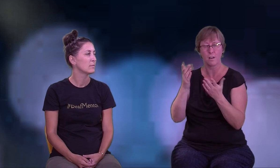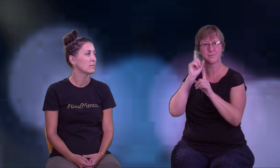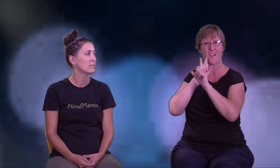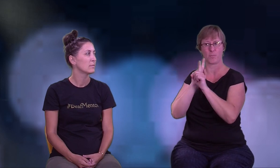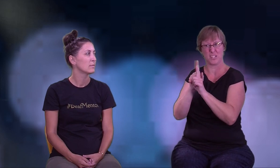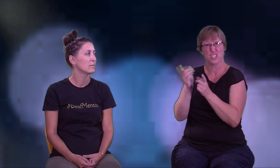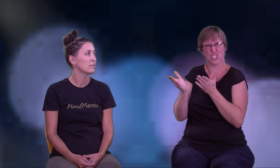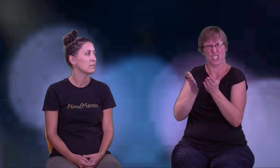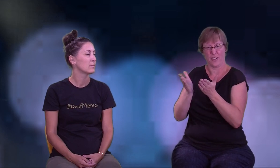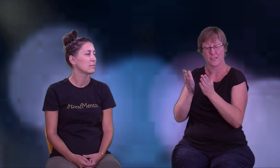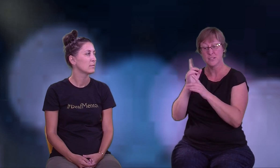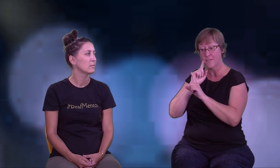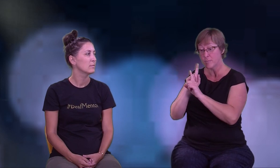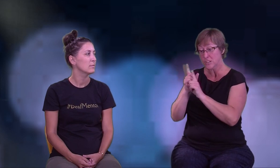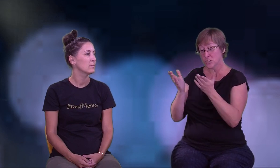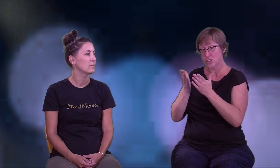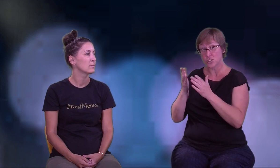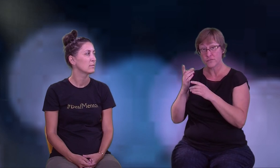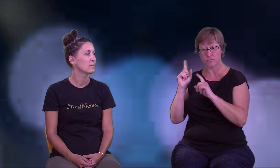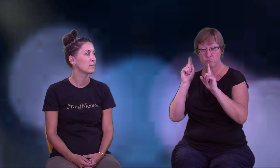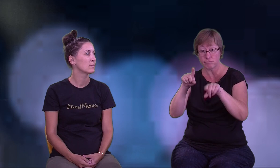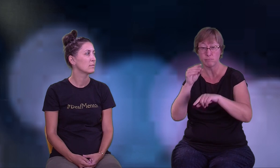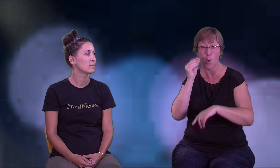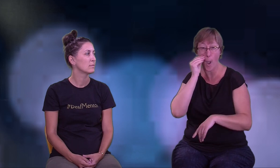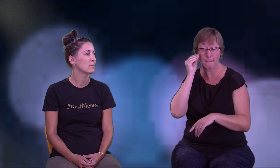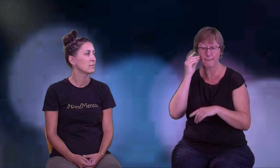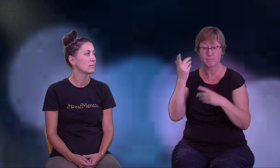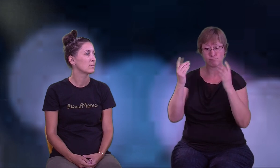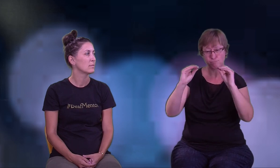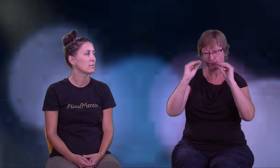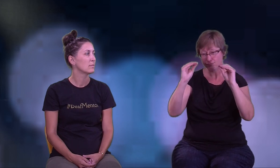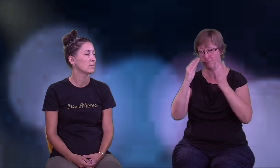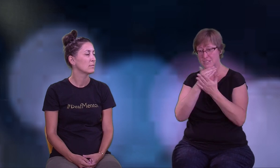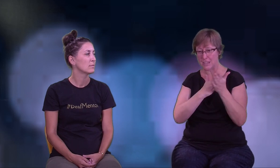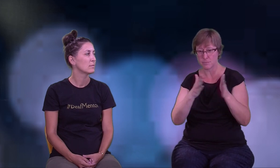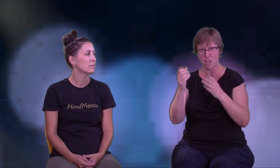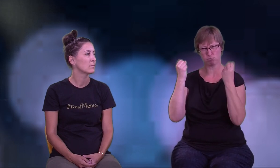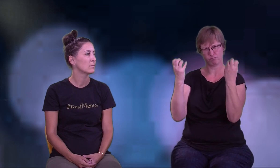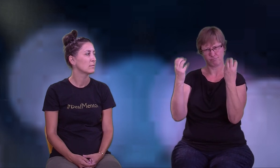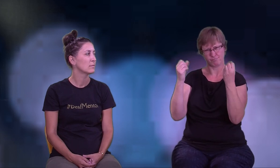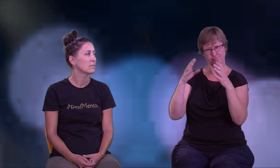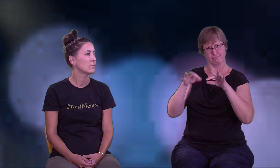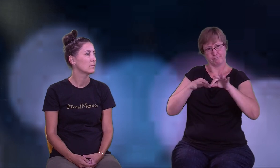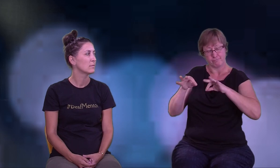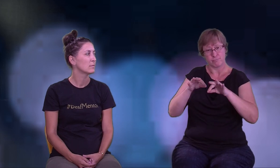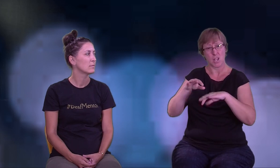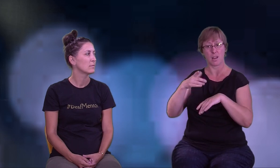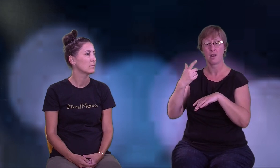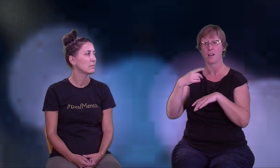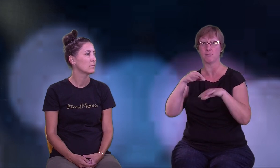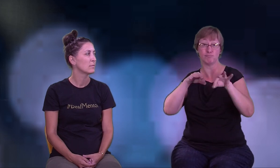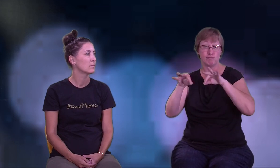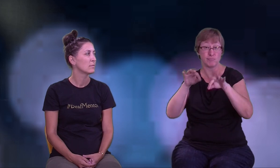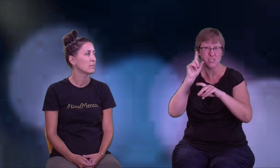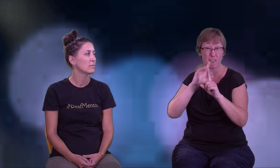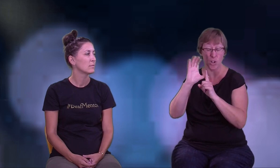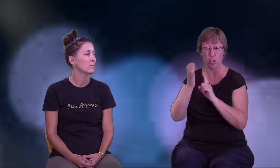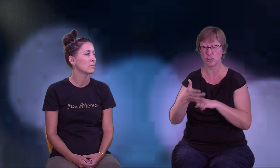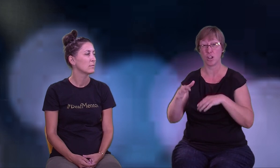We provide a Deaf Mentor and that mentor provides in home-based services to help families learn about deaf culture, deaf history,